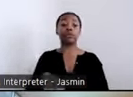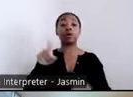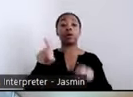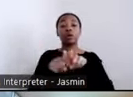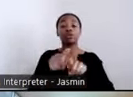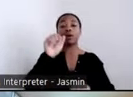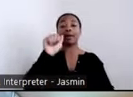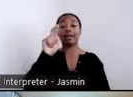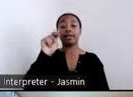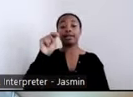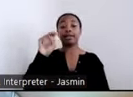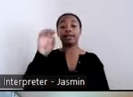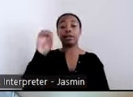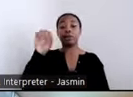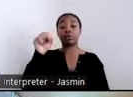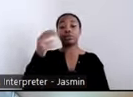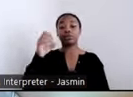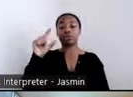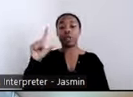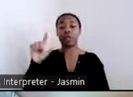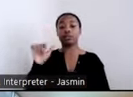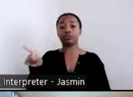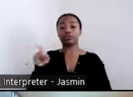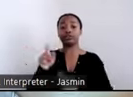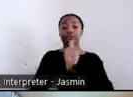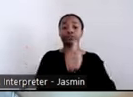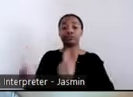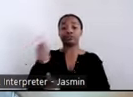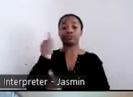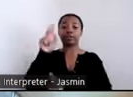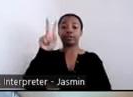Senior Vice President of Community Health and Well-being for the Alliance Health